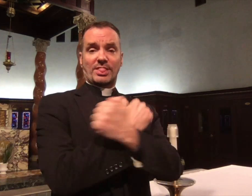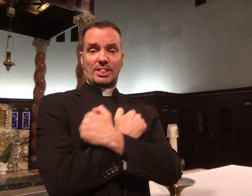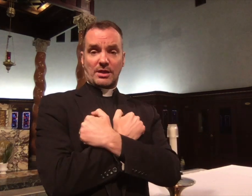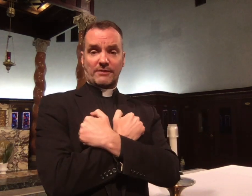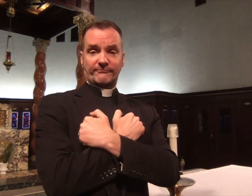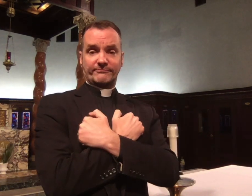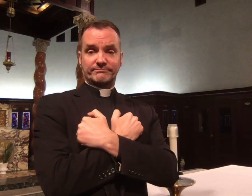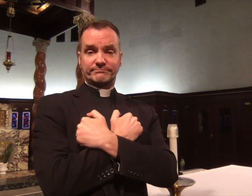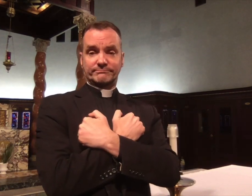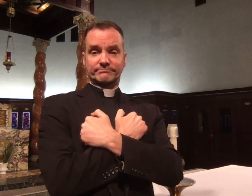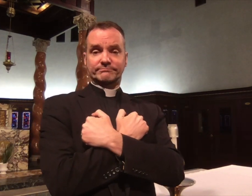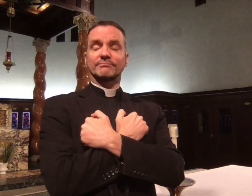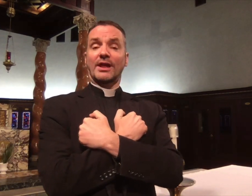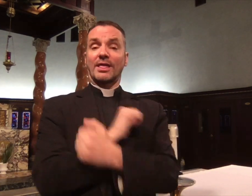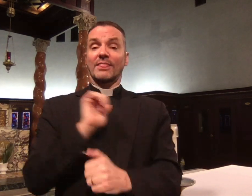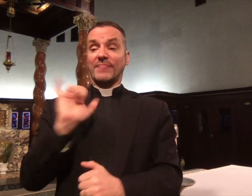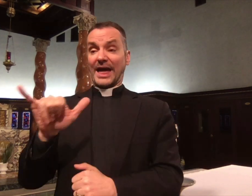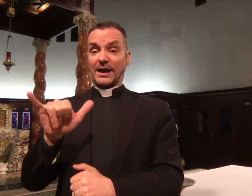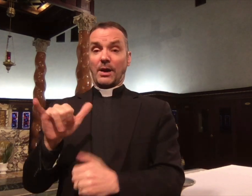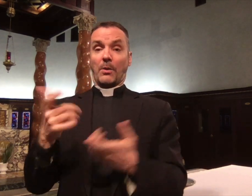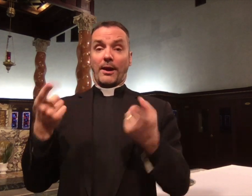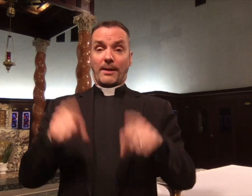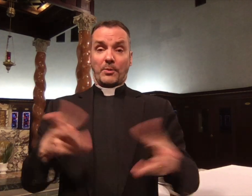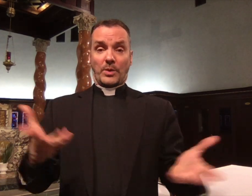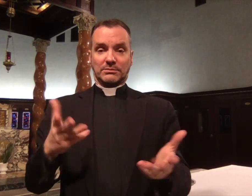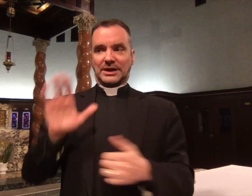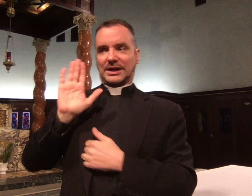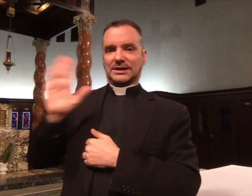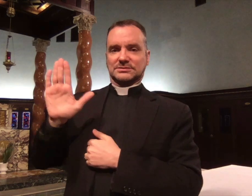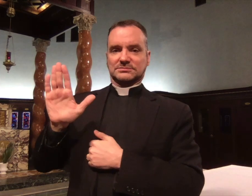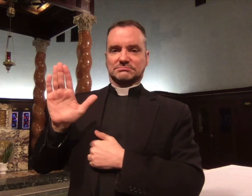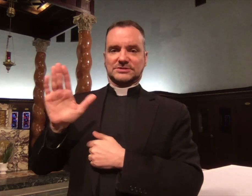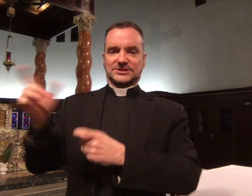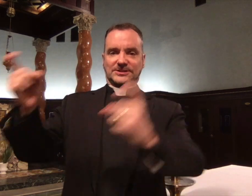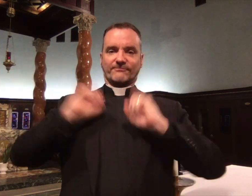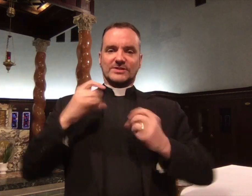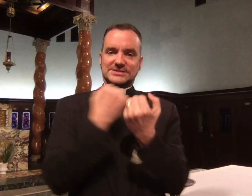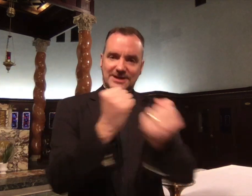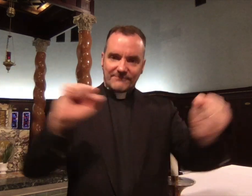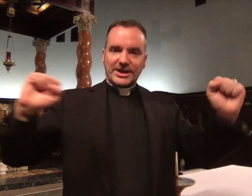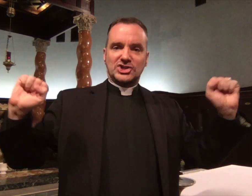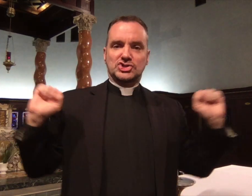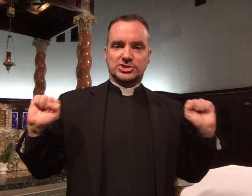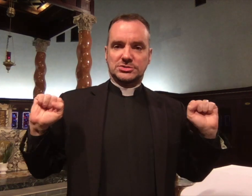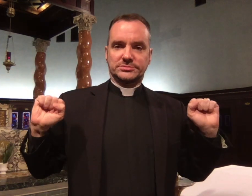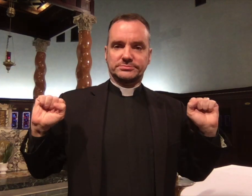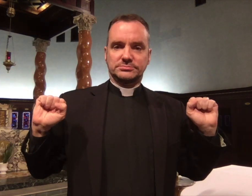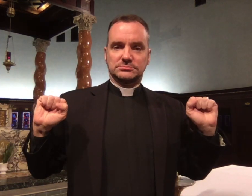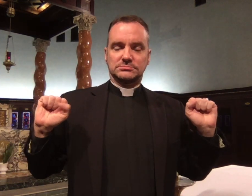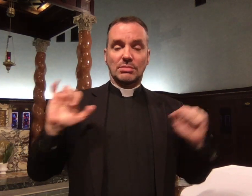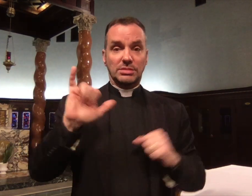just as Jesus showed perfect love here on earth.